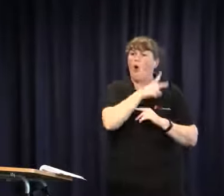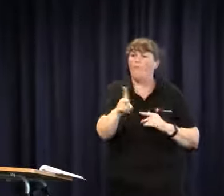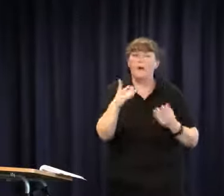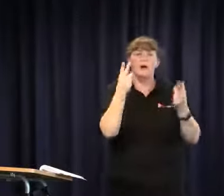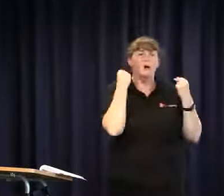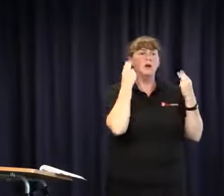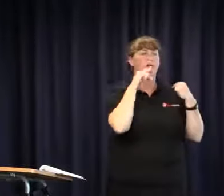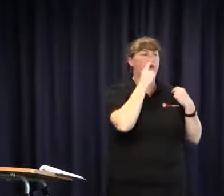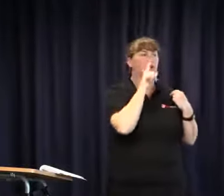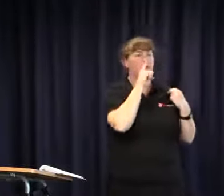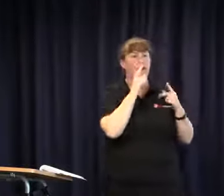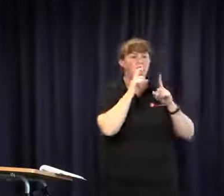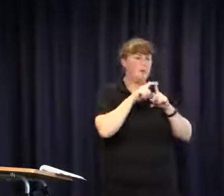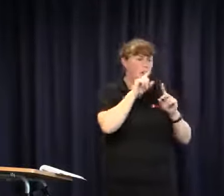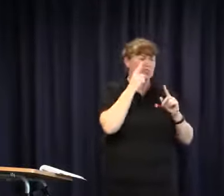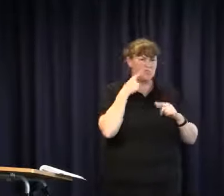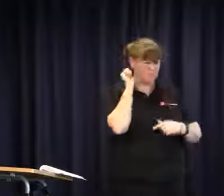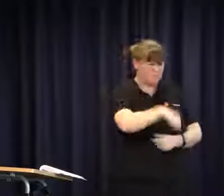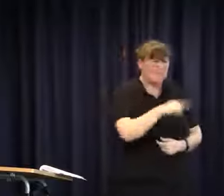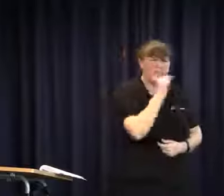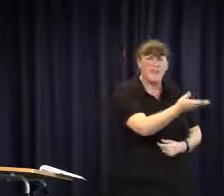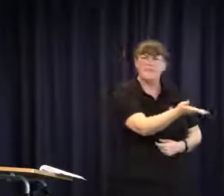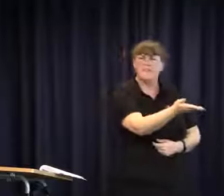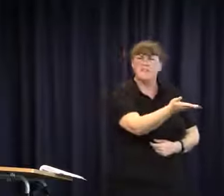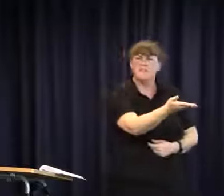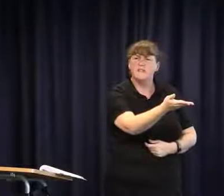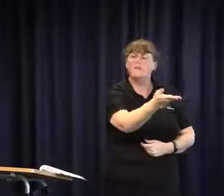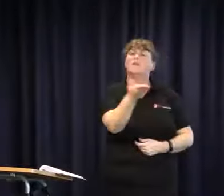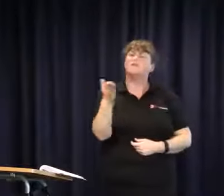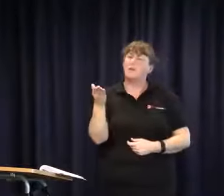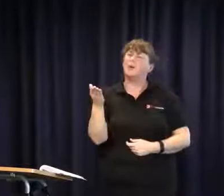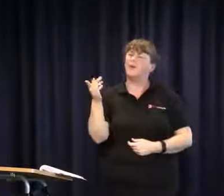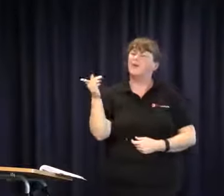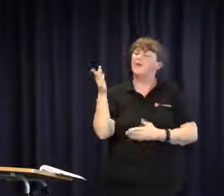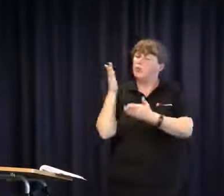their capacity is. People often feel overwhelmed with the conflict at hand and Julie always